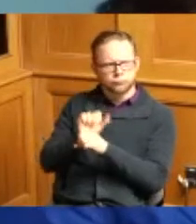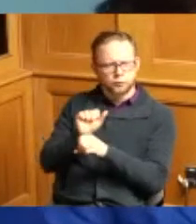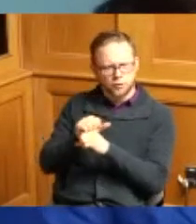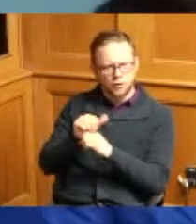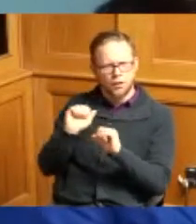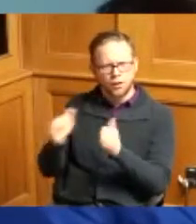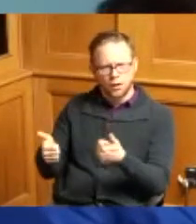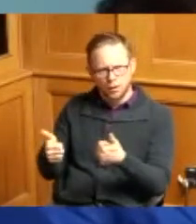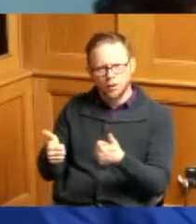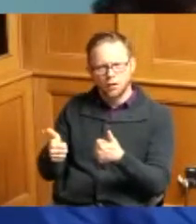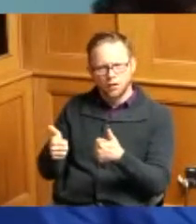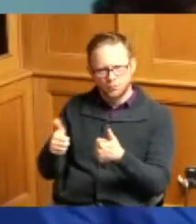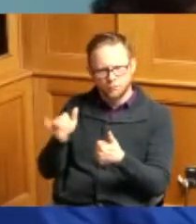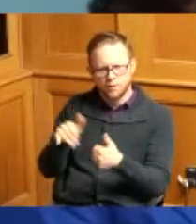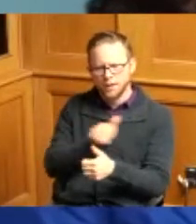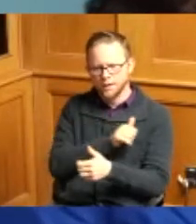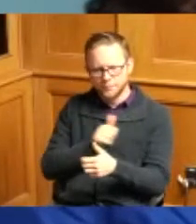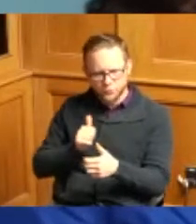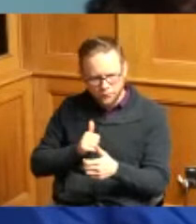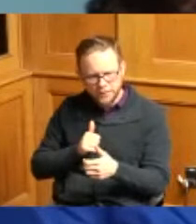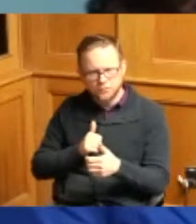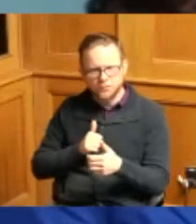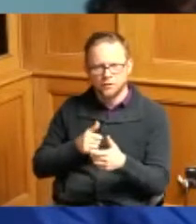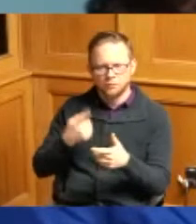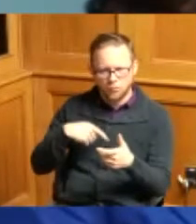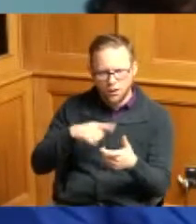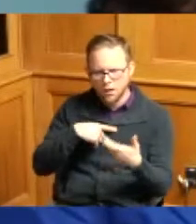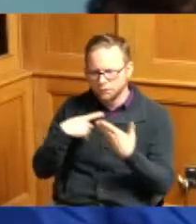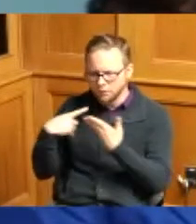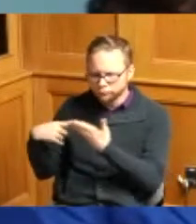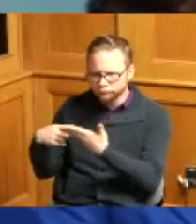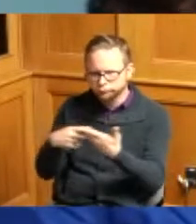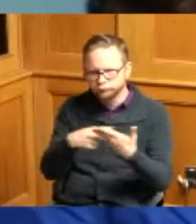the administration and through us the importance of some of the things that we're working on